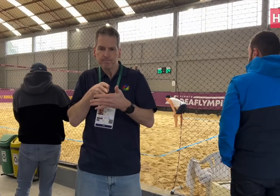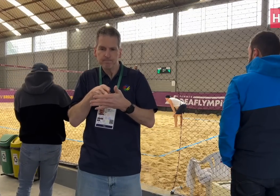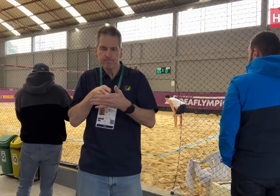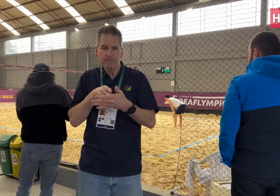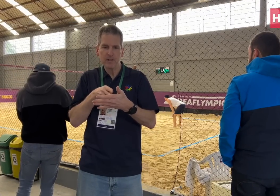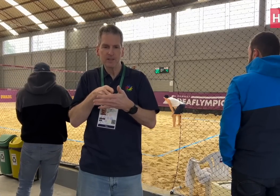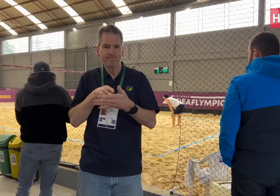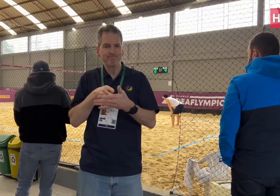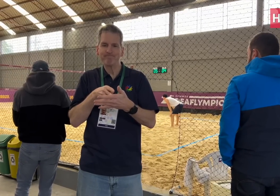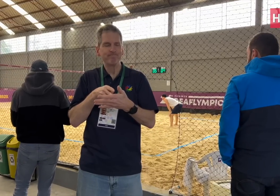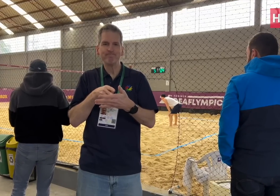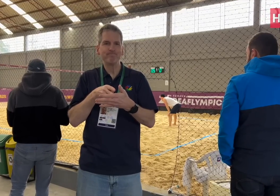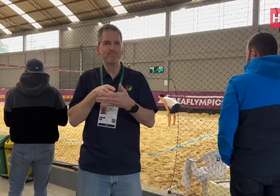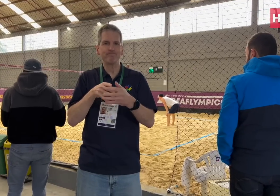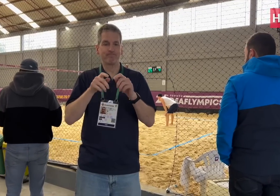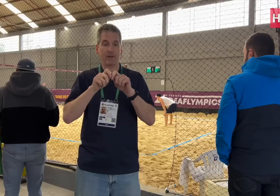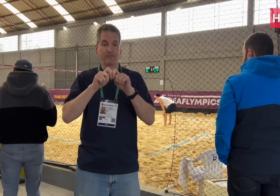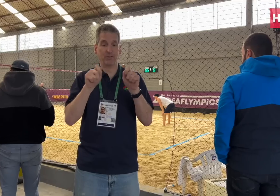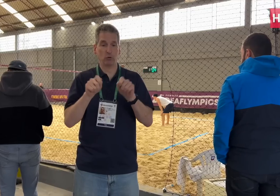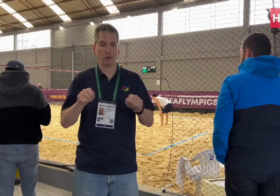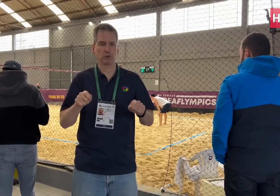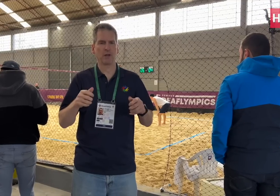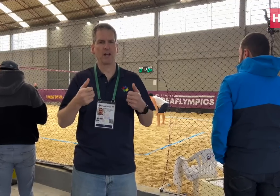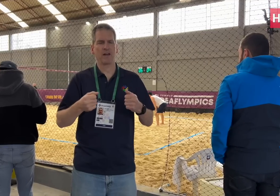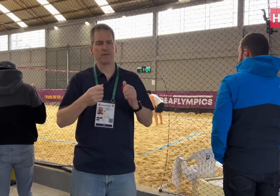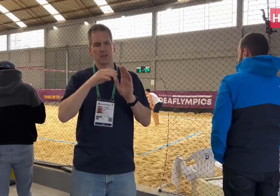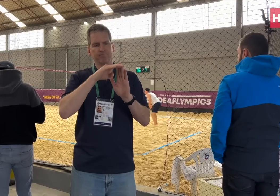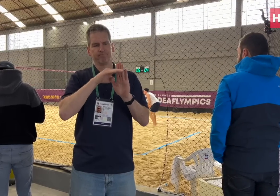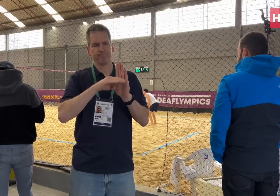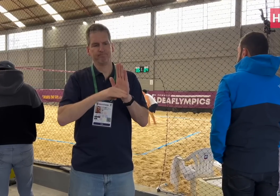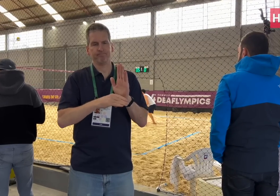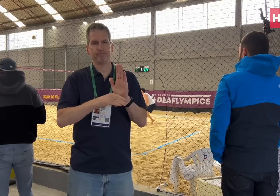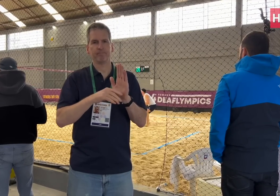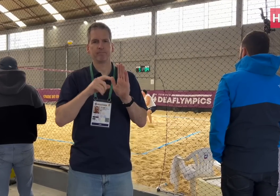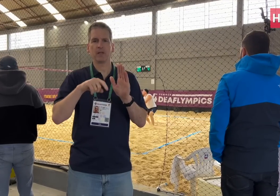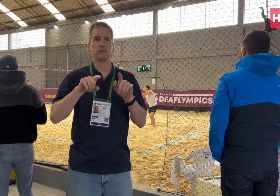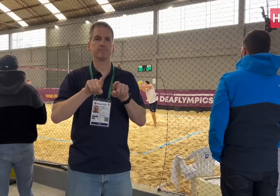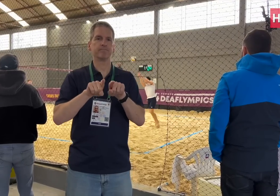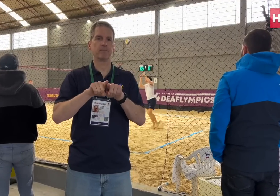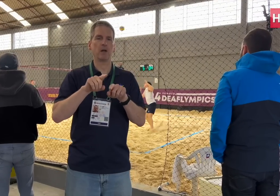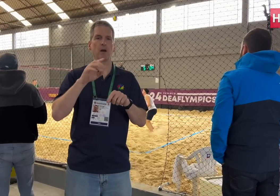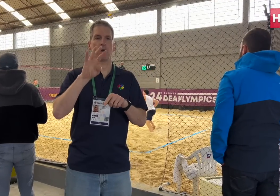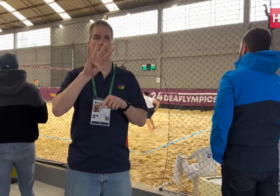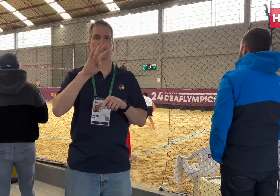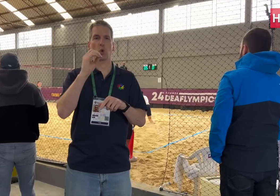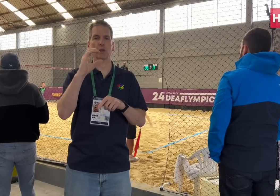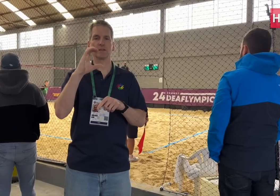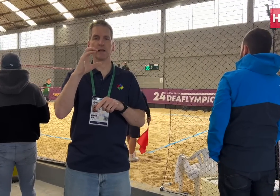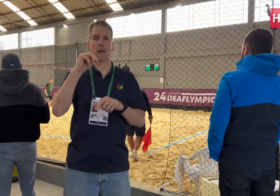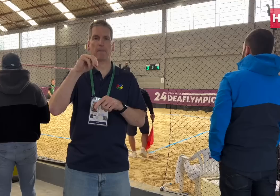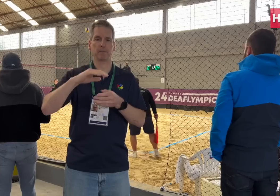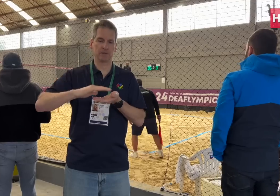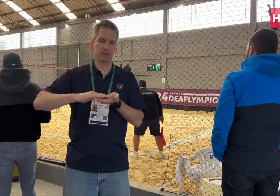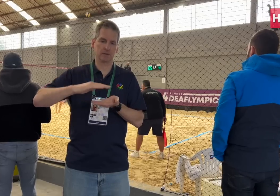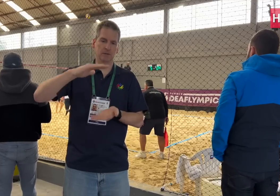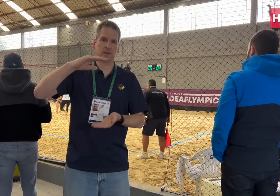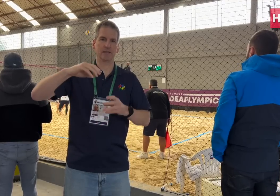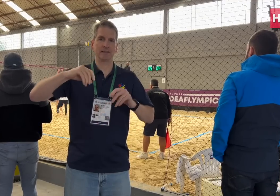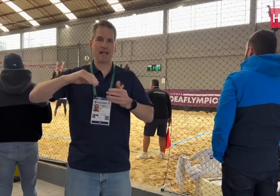if it meets the standard quality. It didn’t. For instance , the sand must be at least 40cm deep.